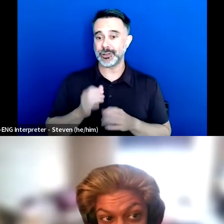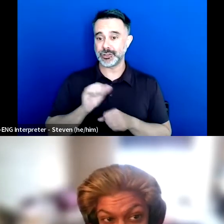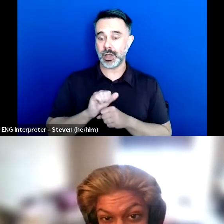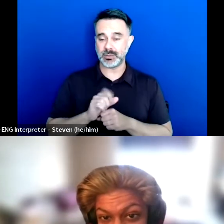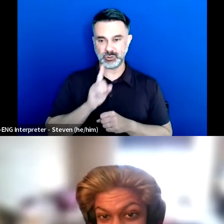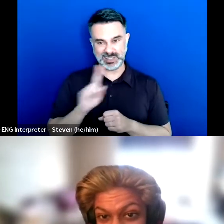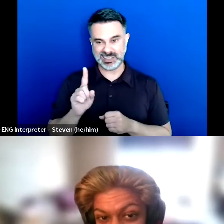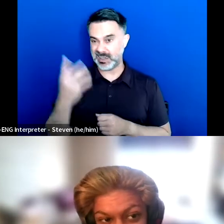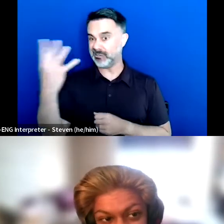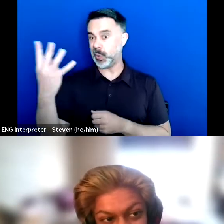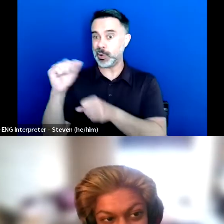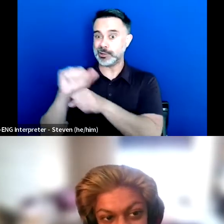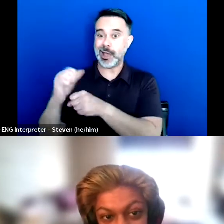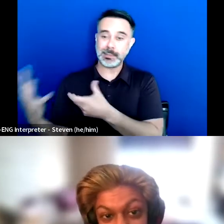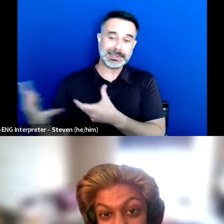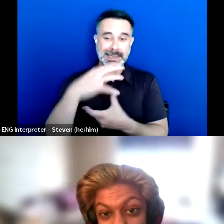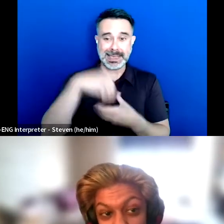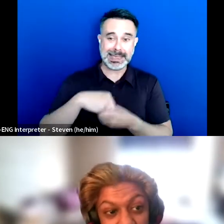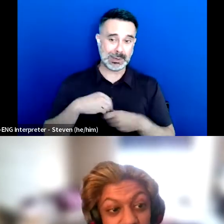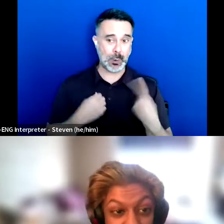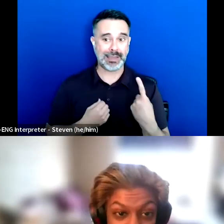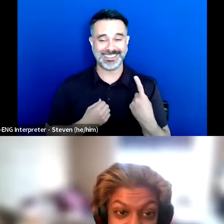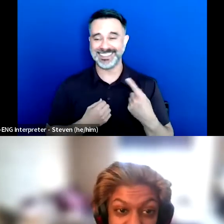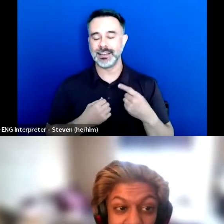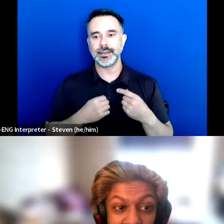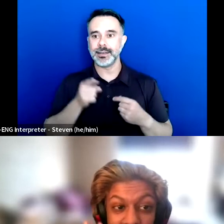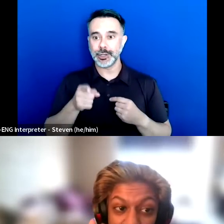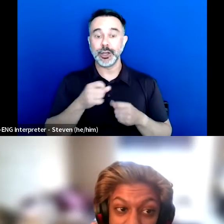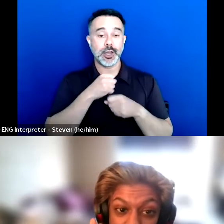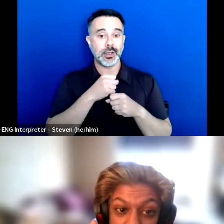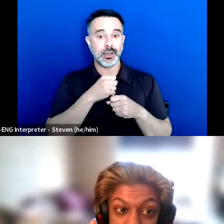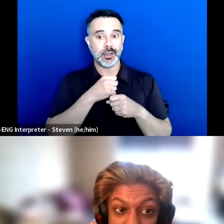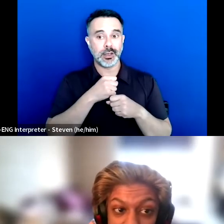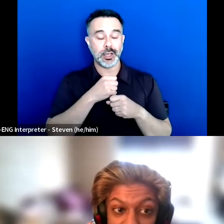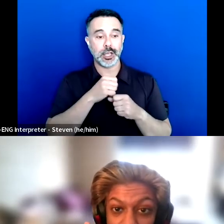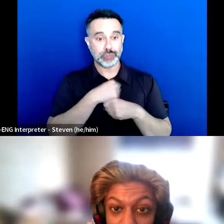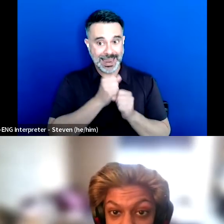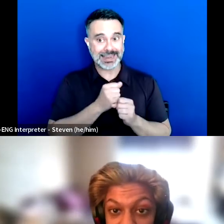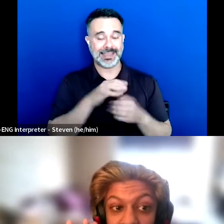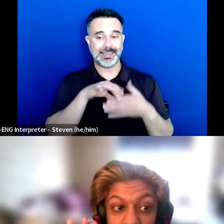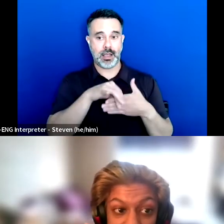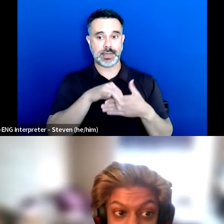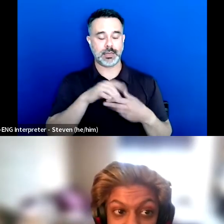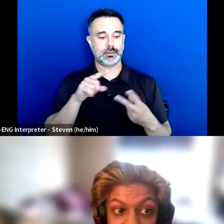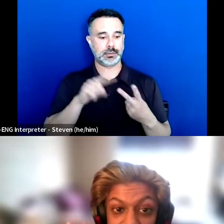I want to remind folks that not only are you creating the content, your marketing it, you're distributing it.